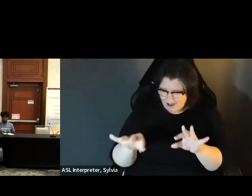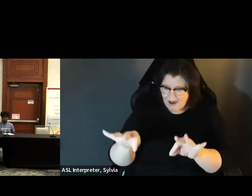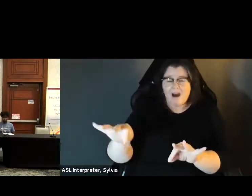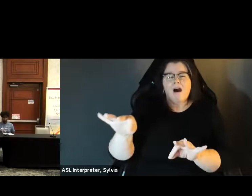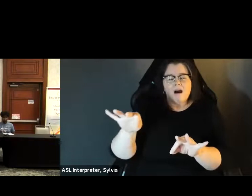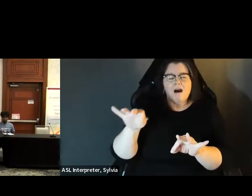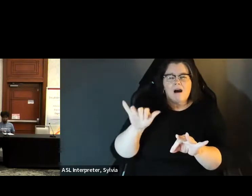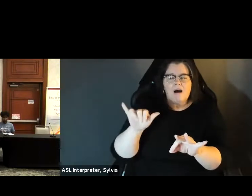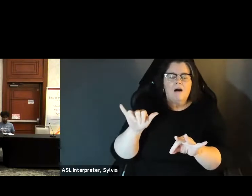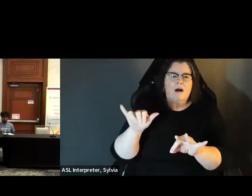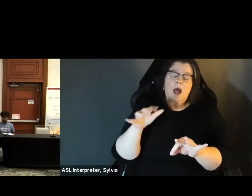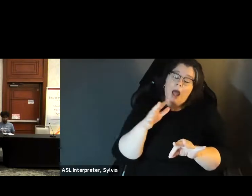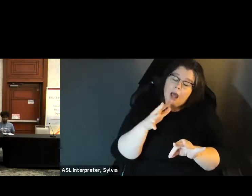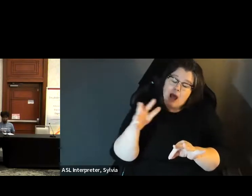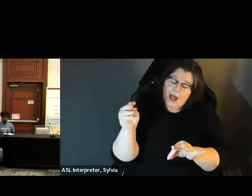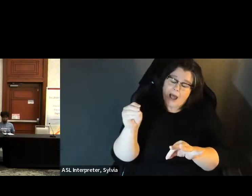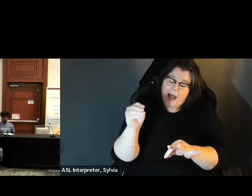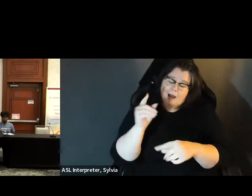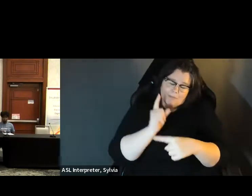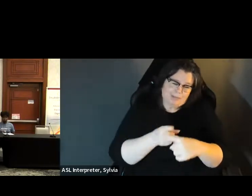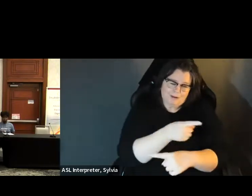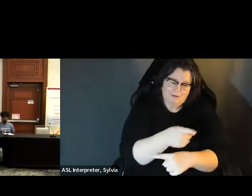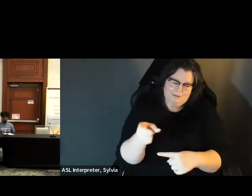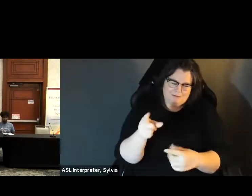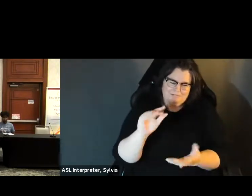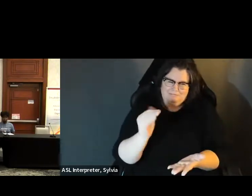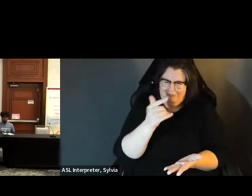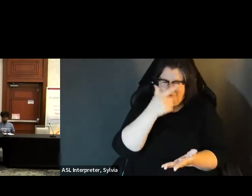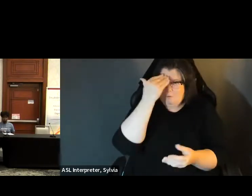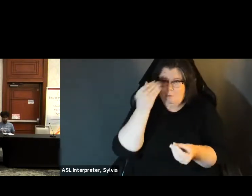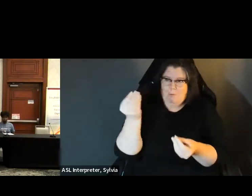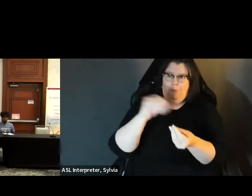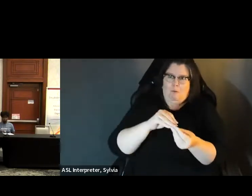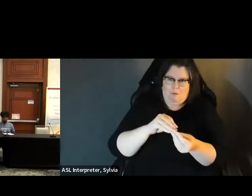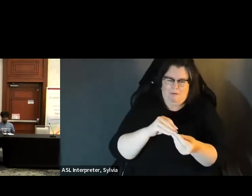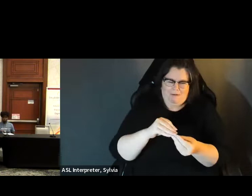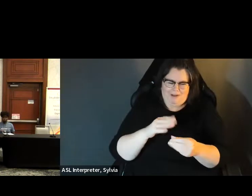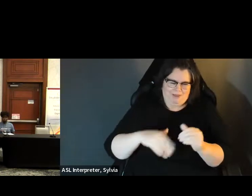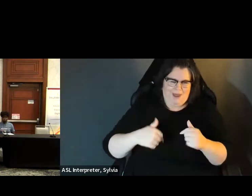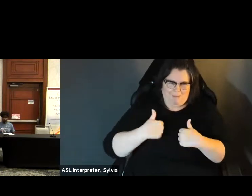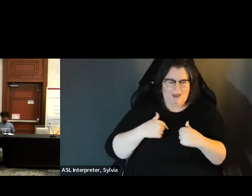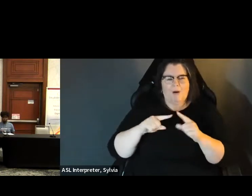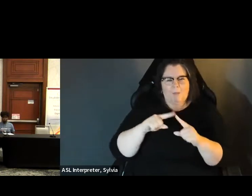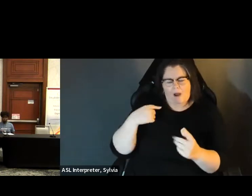university, and they highlighted that there's an -- for those of you in this conference, you probably know from Records University, and they highlighted that there's an in for those of you in this conference, probably no far better than then I would.